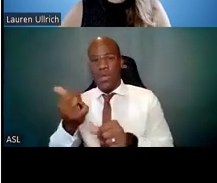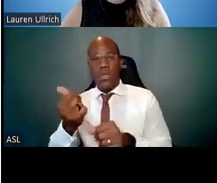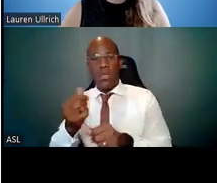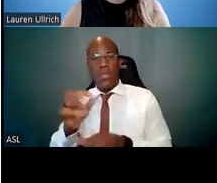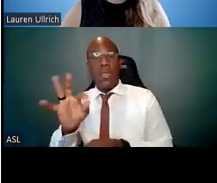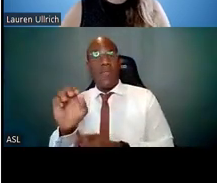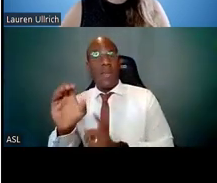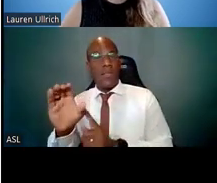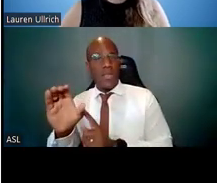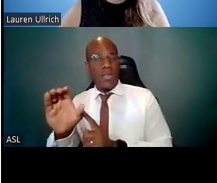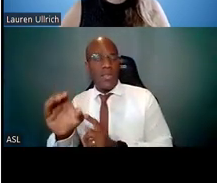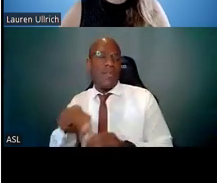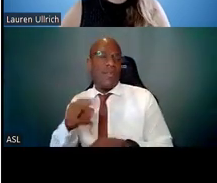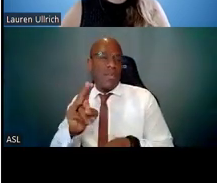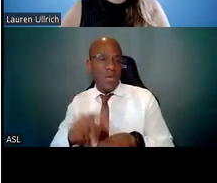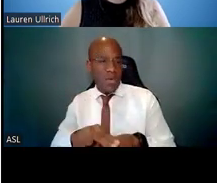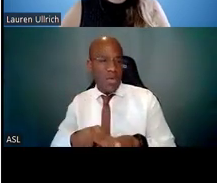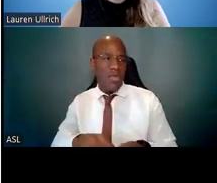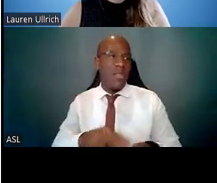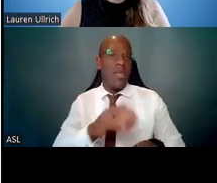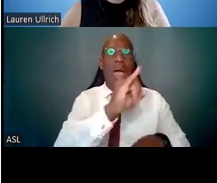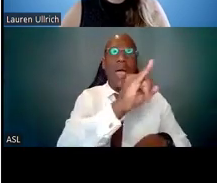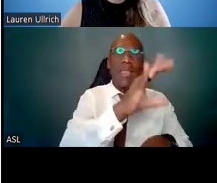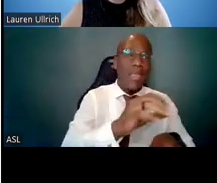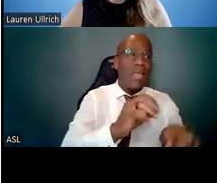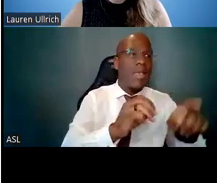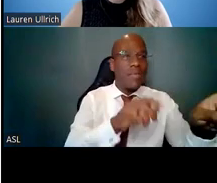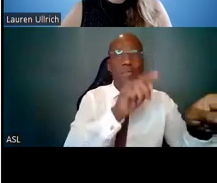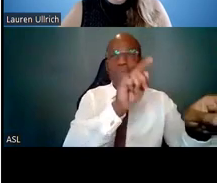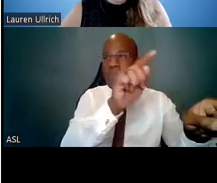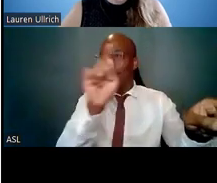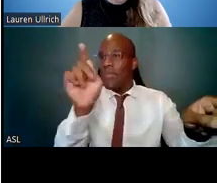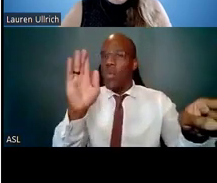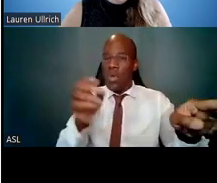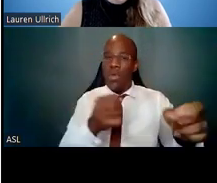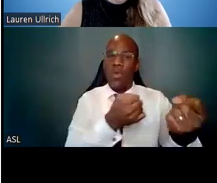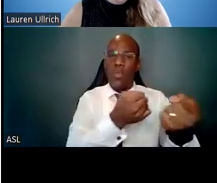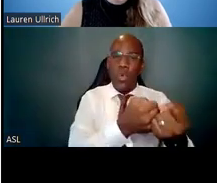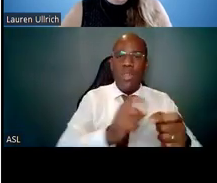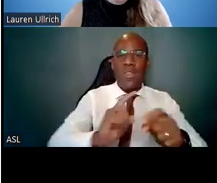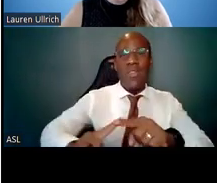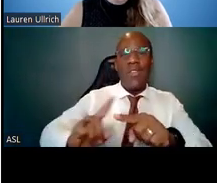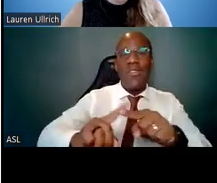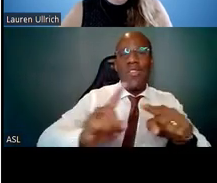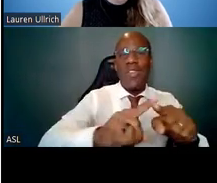are going to support different career stages, but in general, these are institutional awards